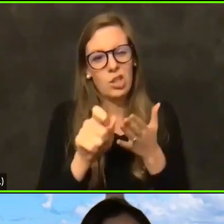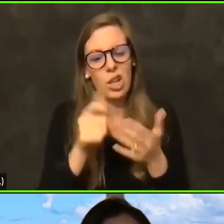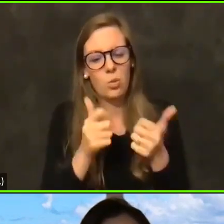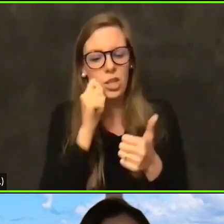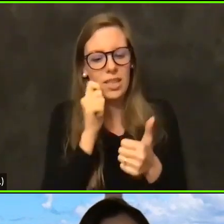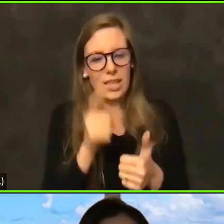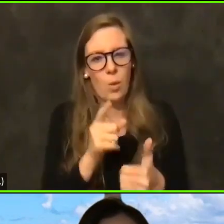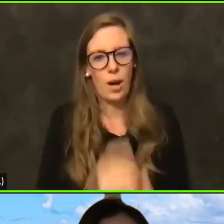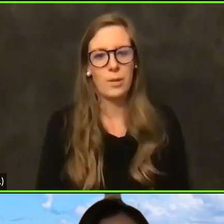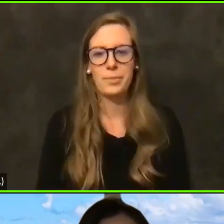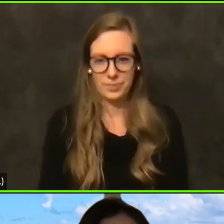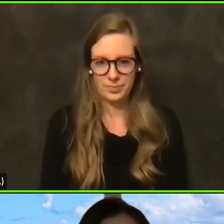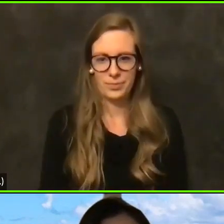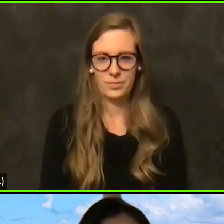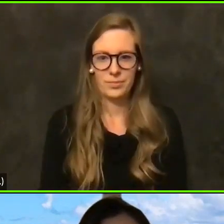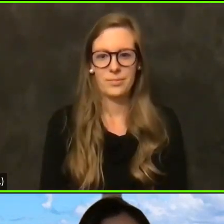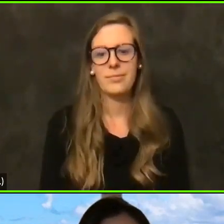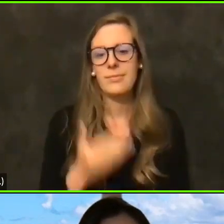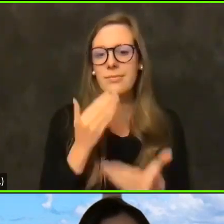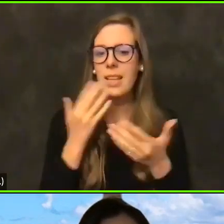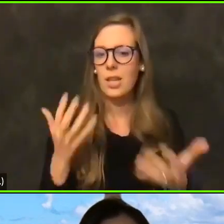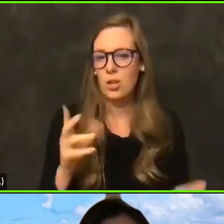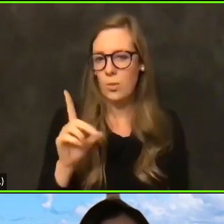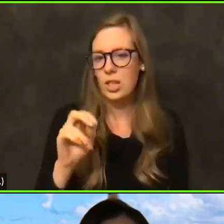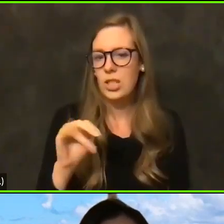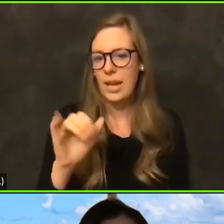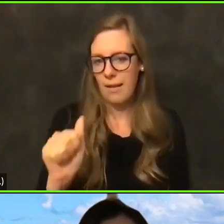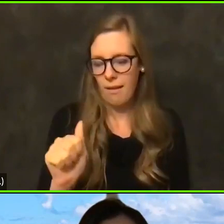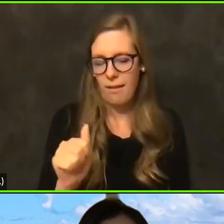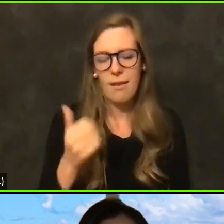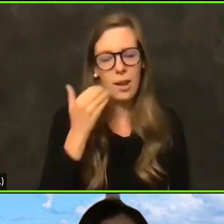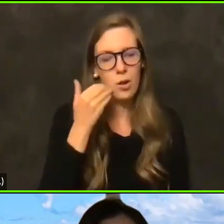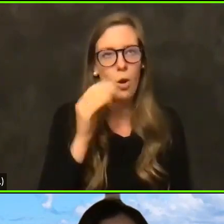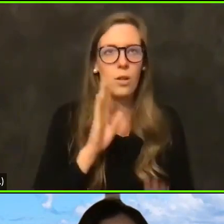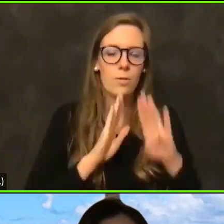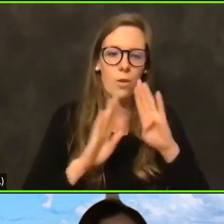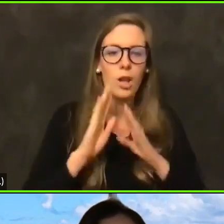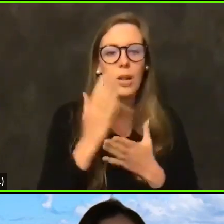Thank you so much for that, Dunia, and it's frustrating when some of the questions feel like they are not as